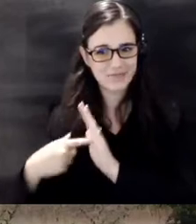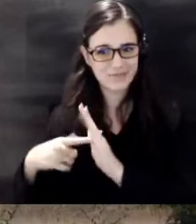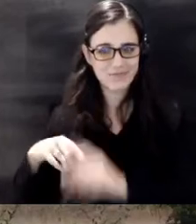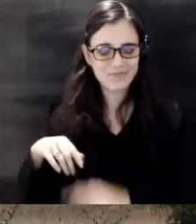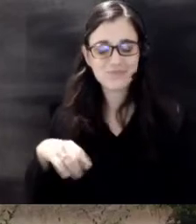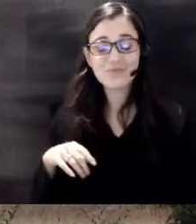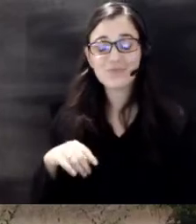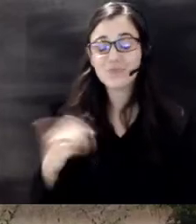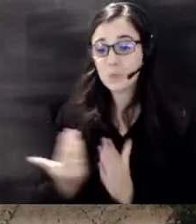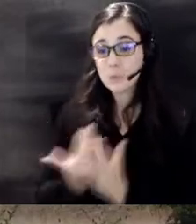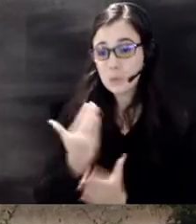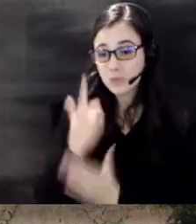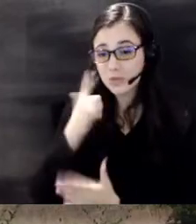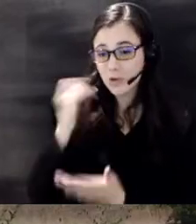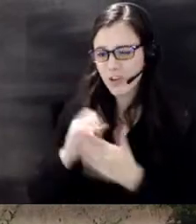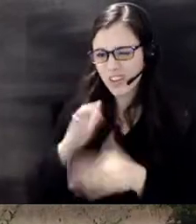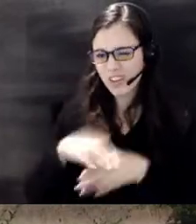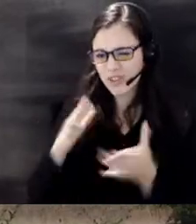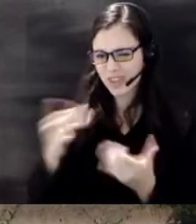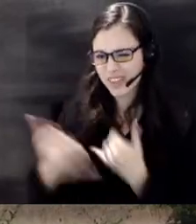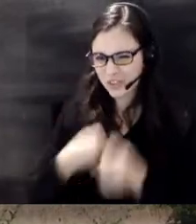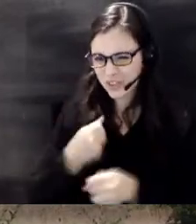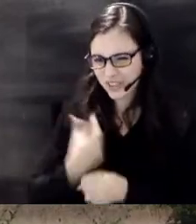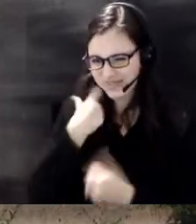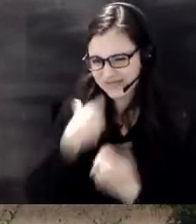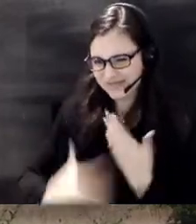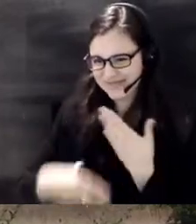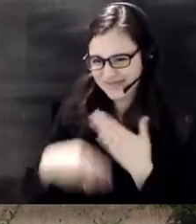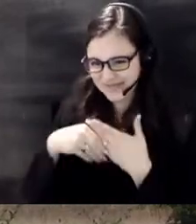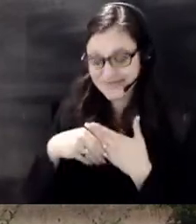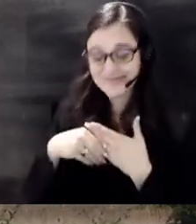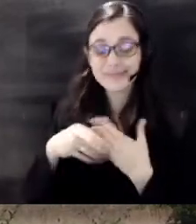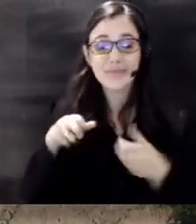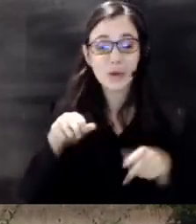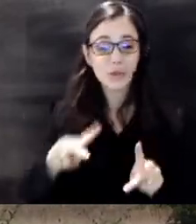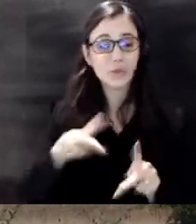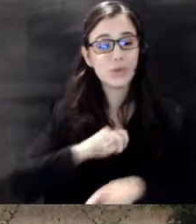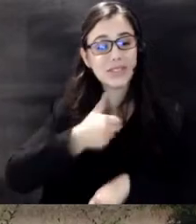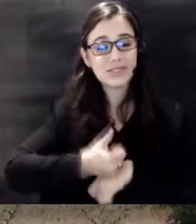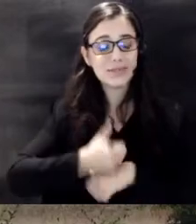Art on the trail this year is an opportunity to create a community art masterpiece local